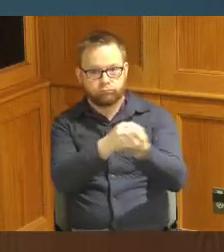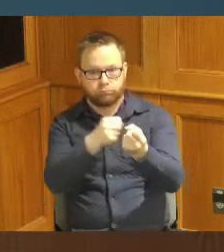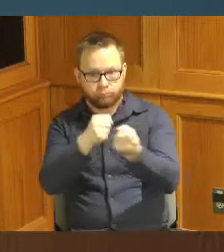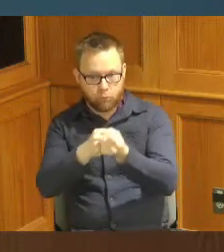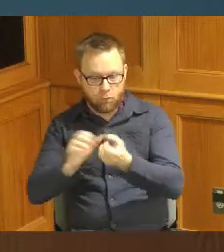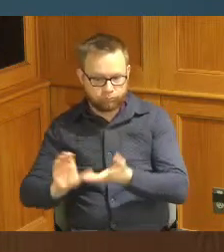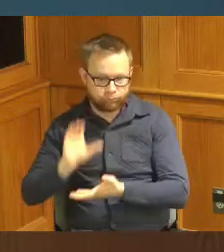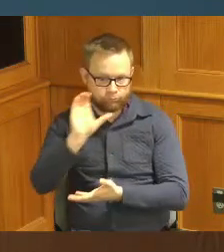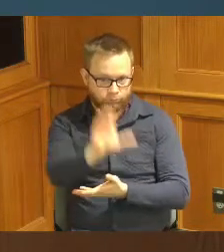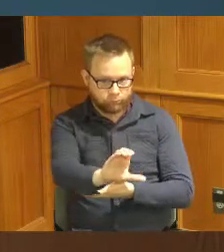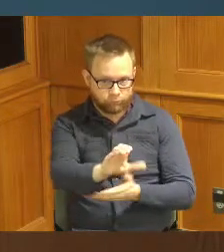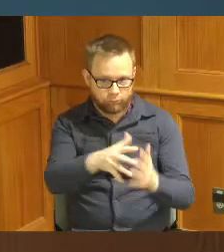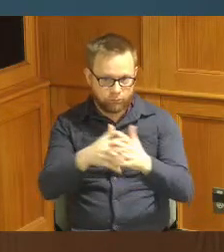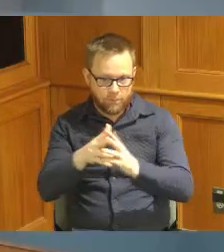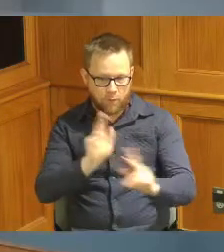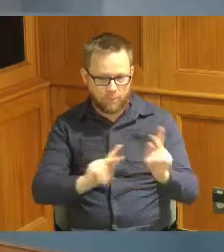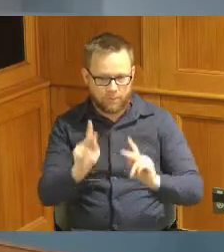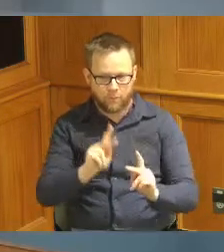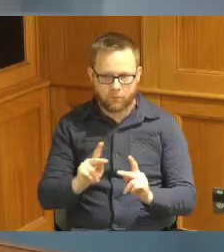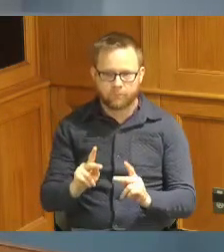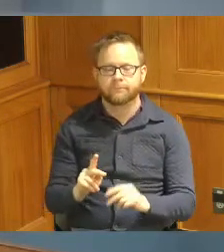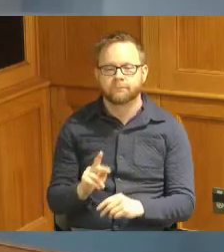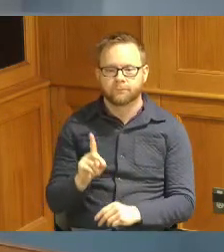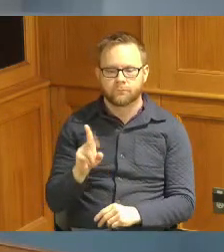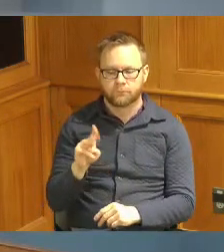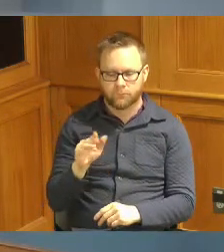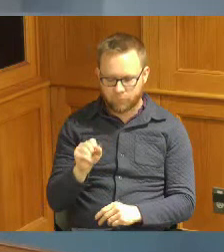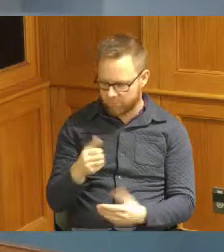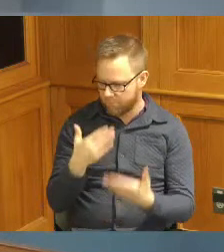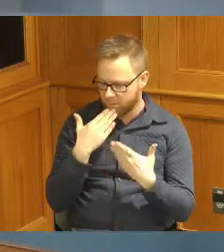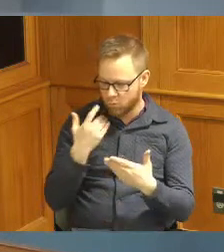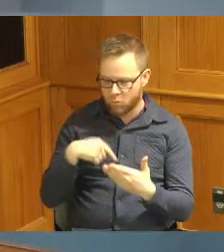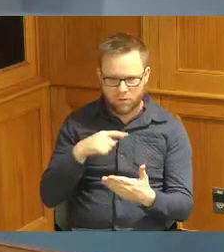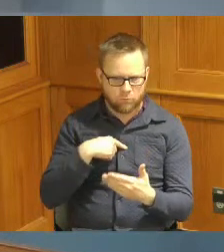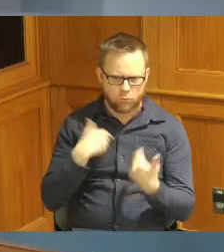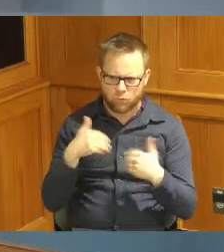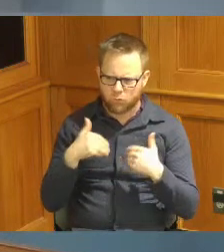Commissioner Dumas thank you Madam Chair we have a great track record of what we've done with the